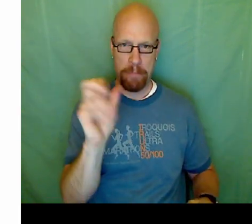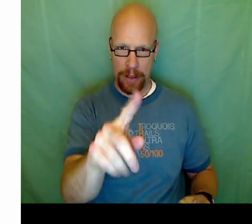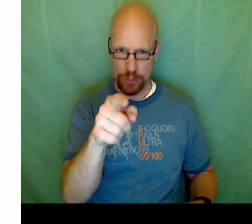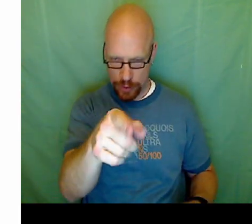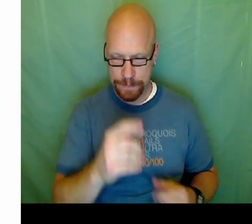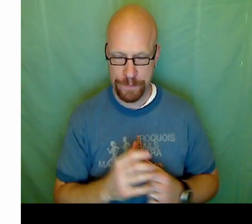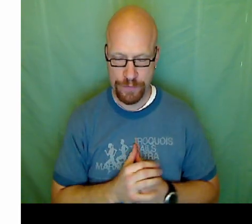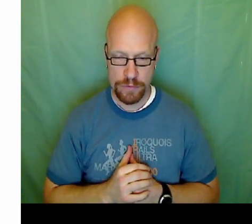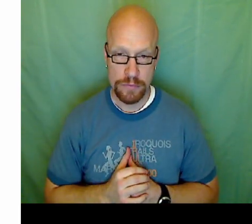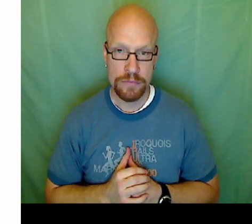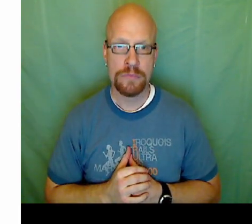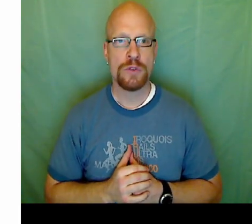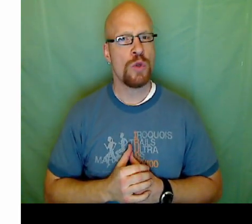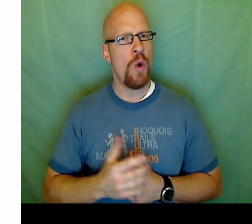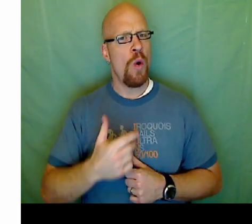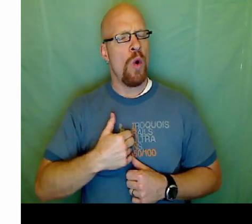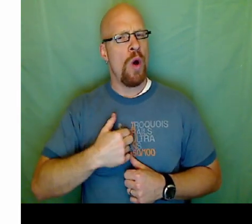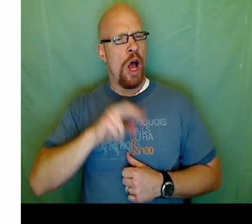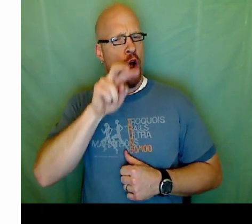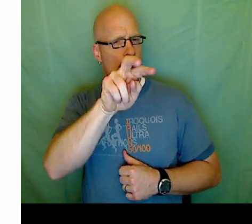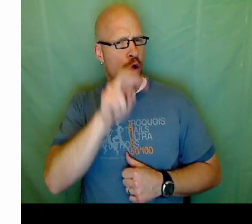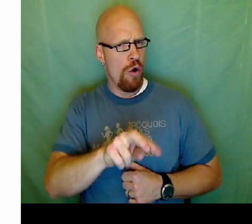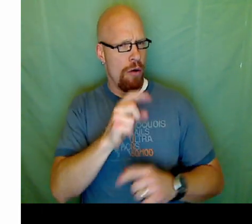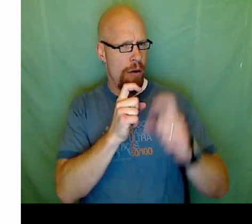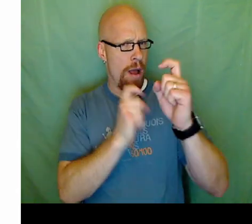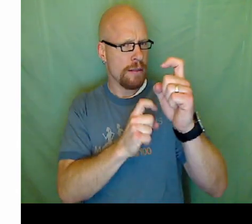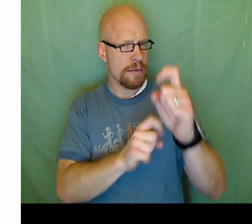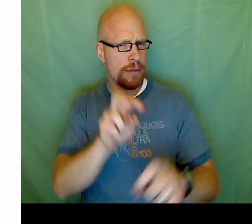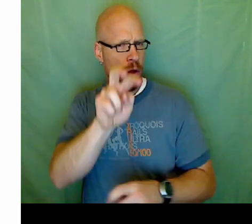It's constant because there is no variable there so it's a constant value.